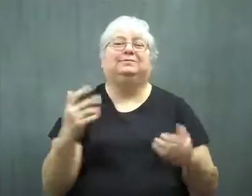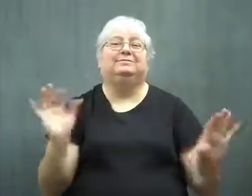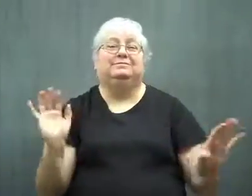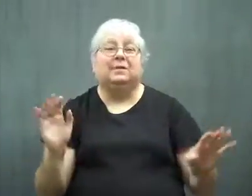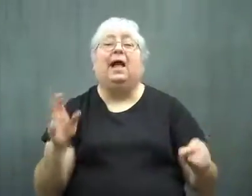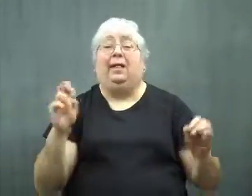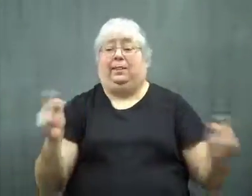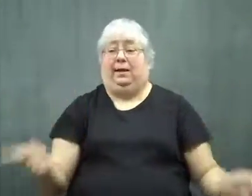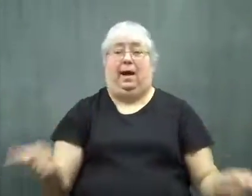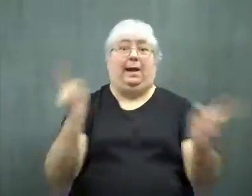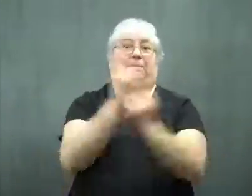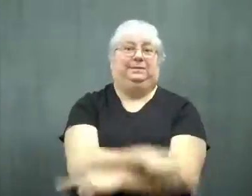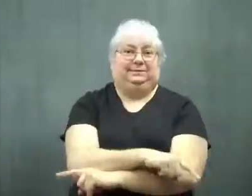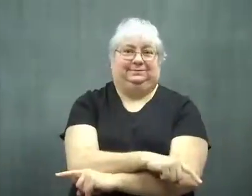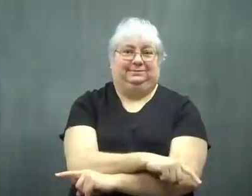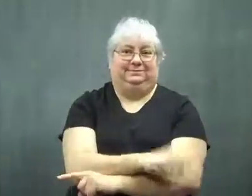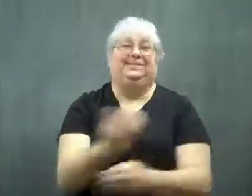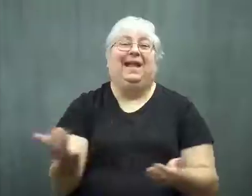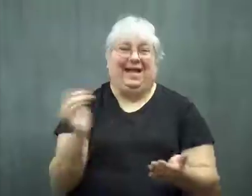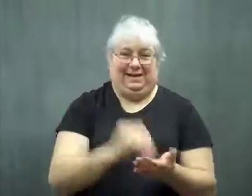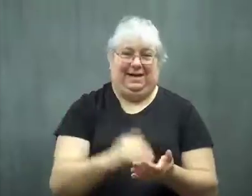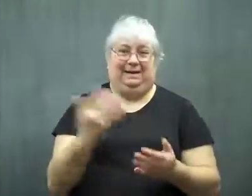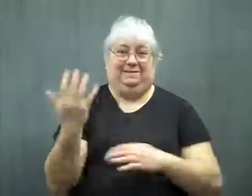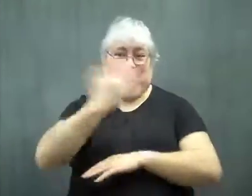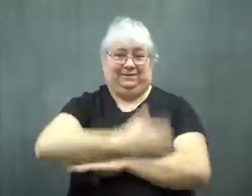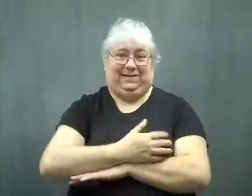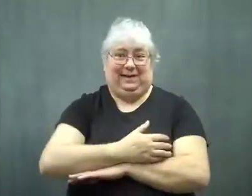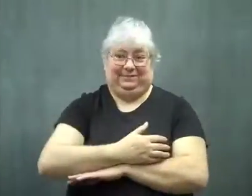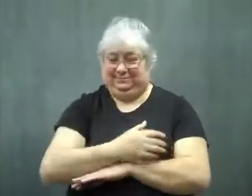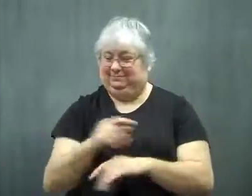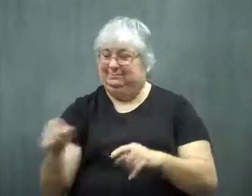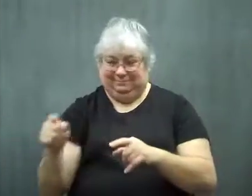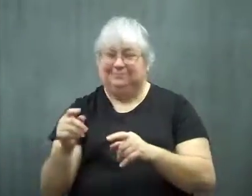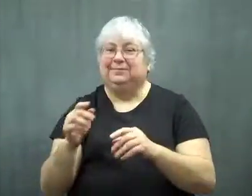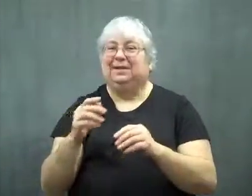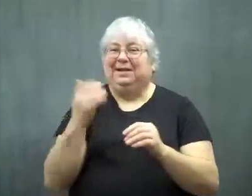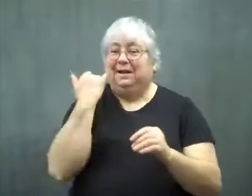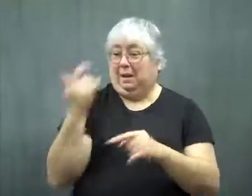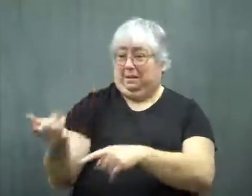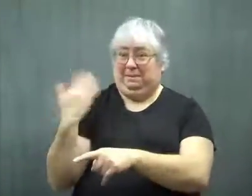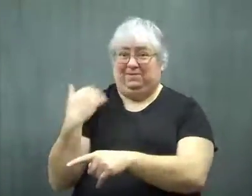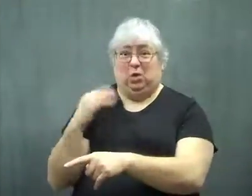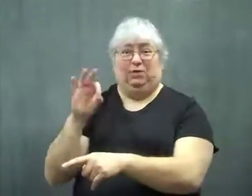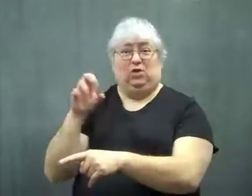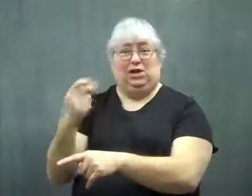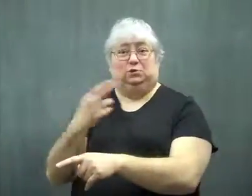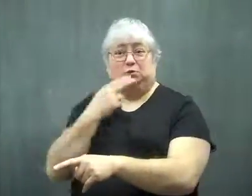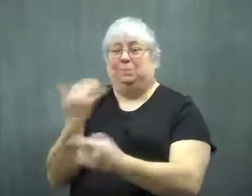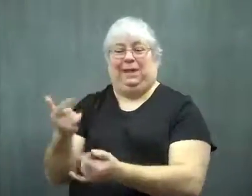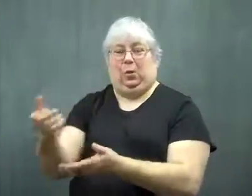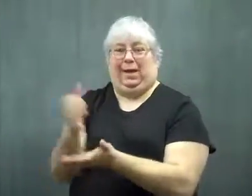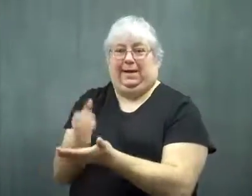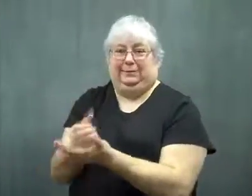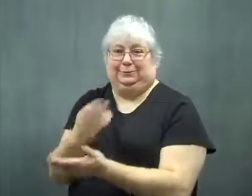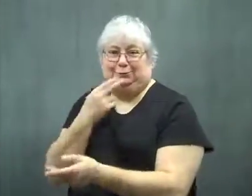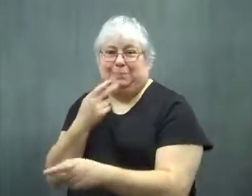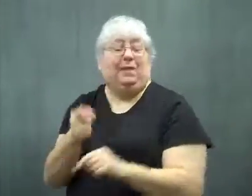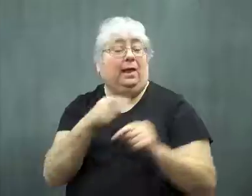Then the two groups were switched for another five days. The group that previously ate fresh soup now ate canned soup.